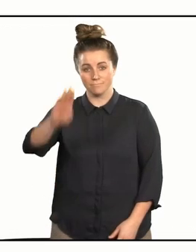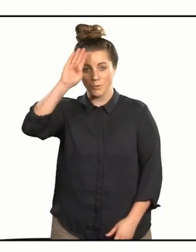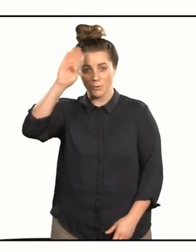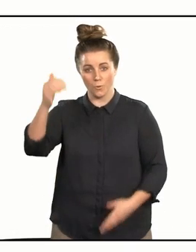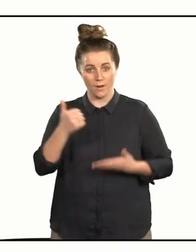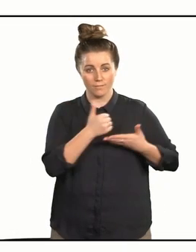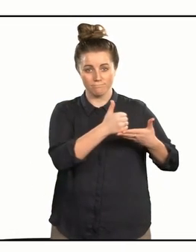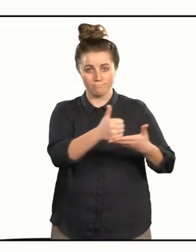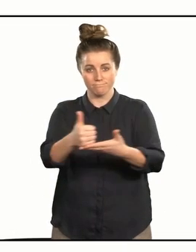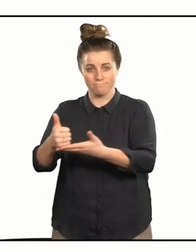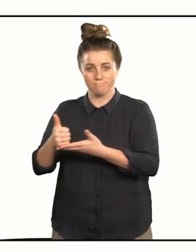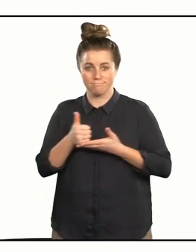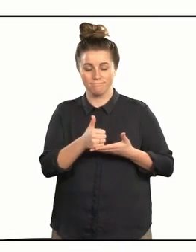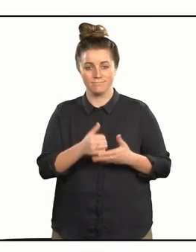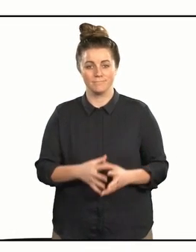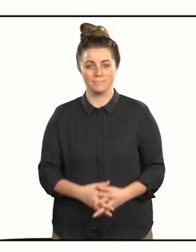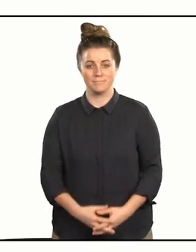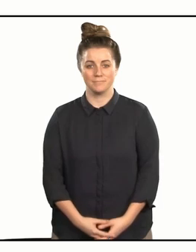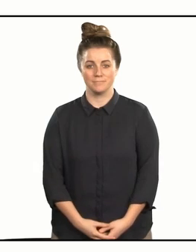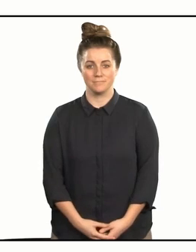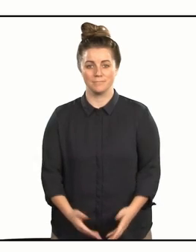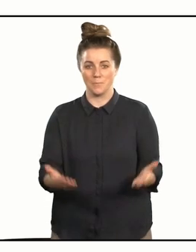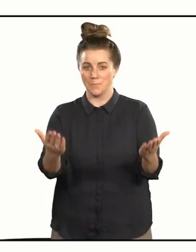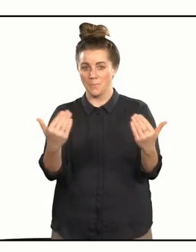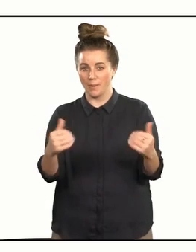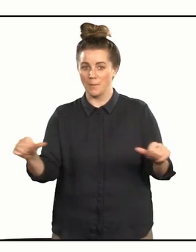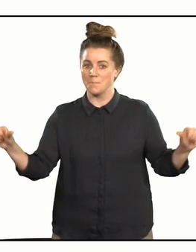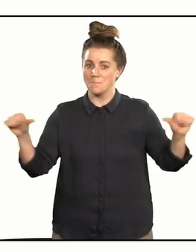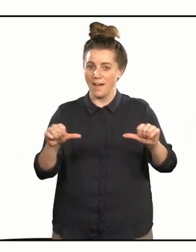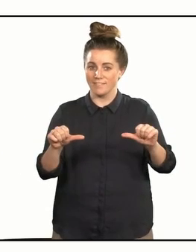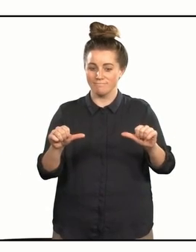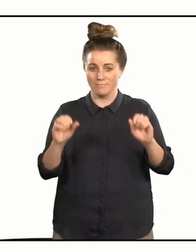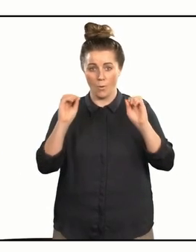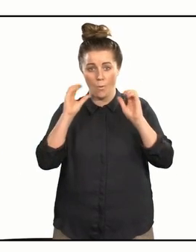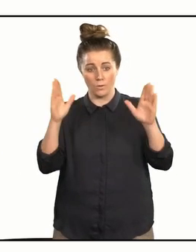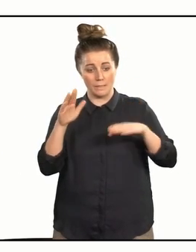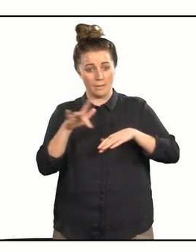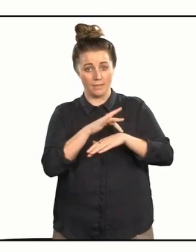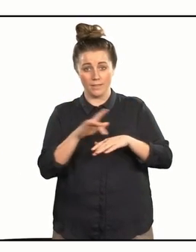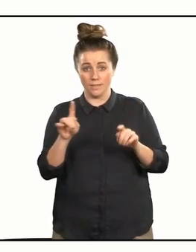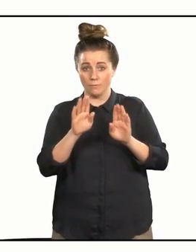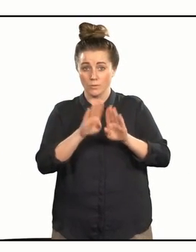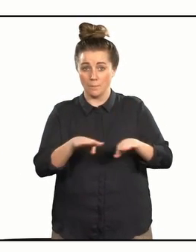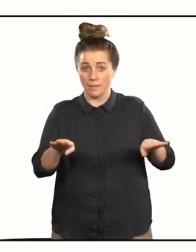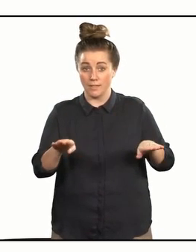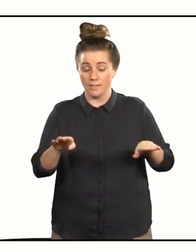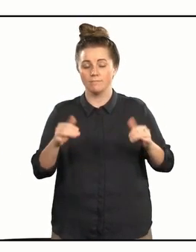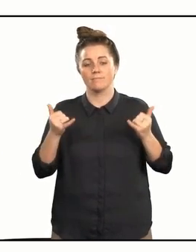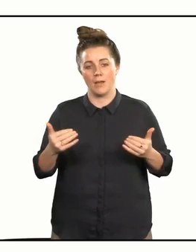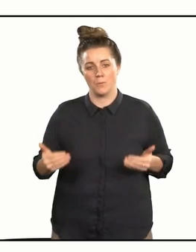Kia ora koutou — Hello all. Nau mai, hoki mai — welcome back. Now, from the awesome theater for tamariki we move to the second